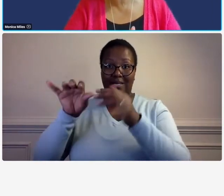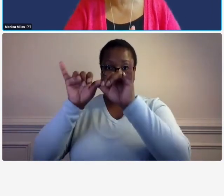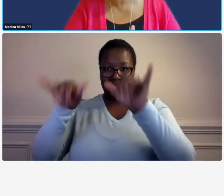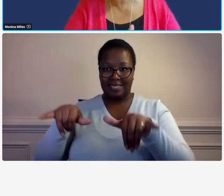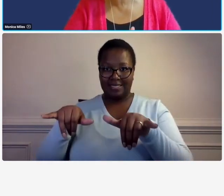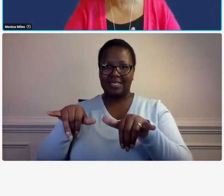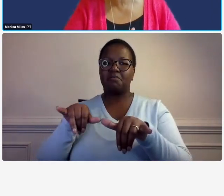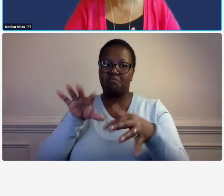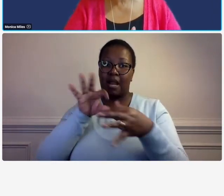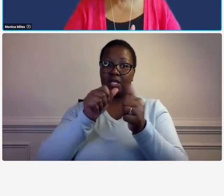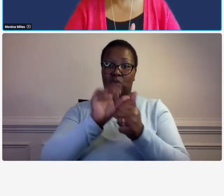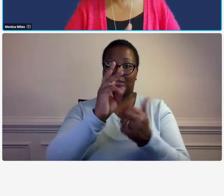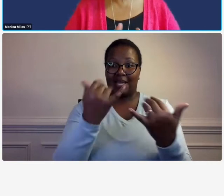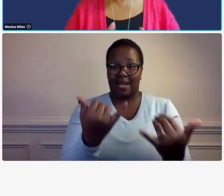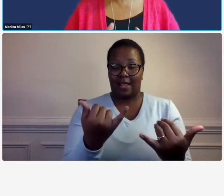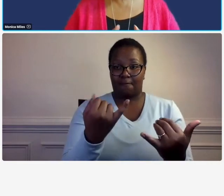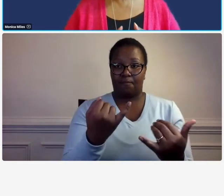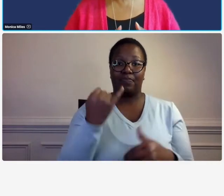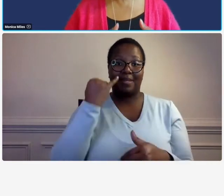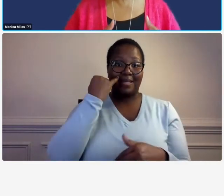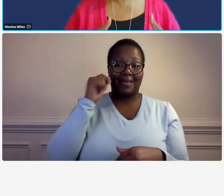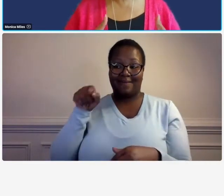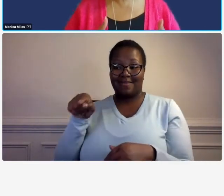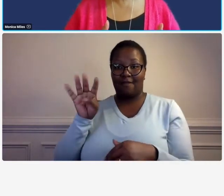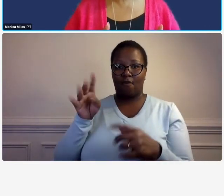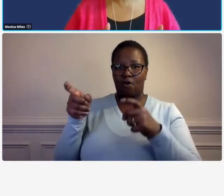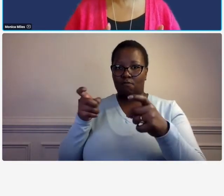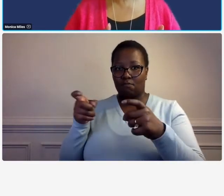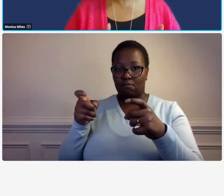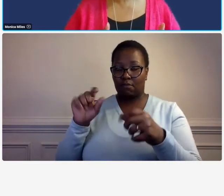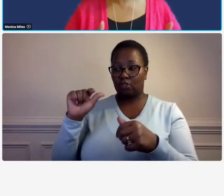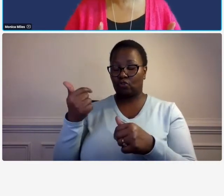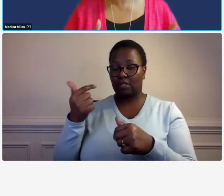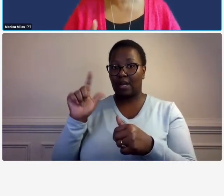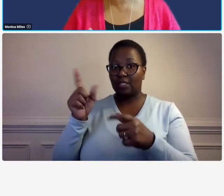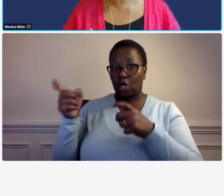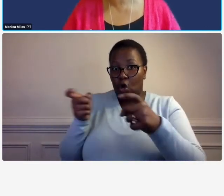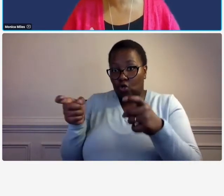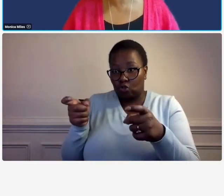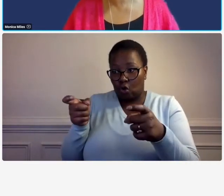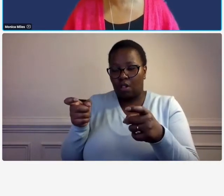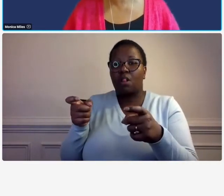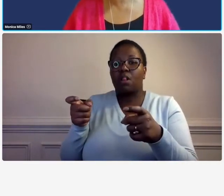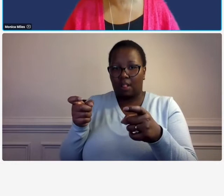ledger control um that means that your accounting system um is is integrated it's integrated with